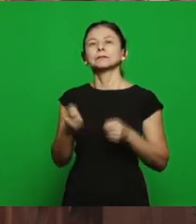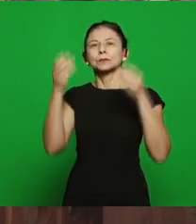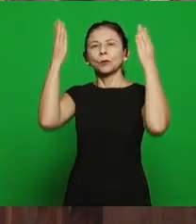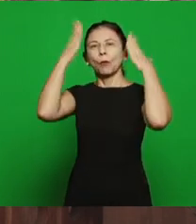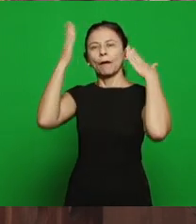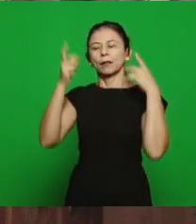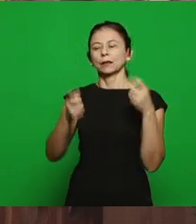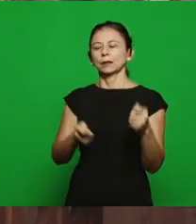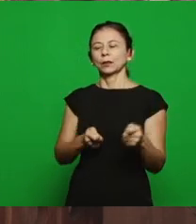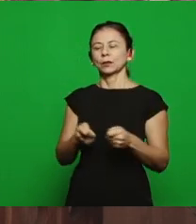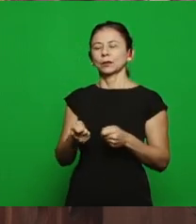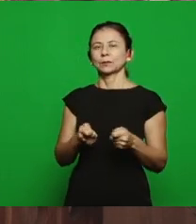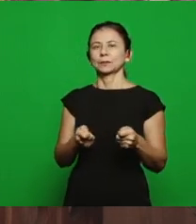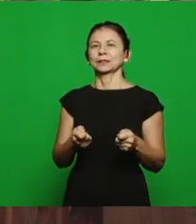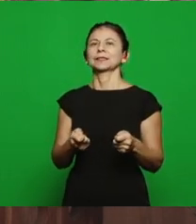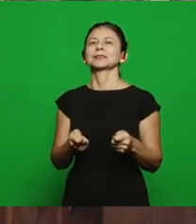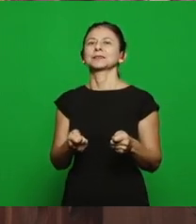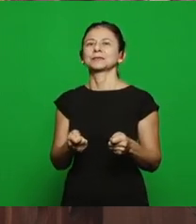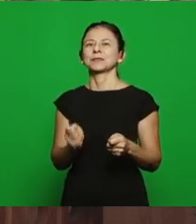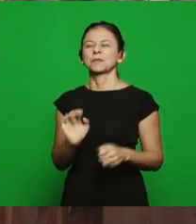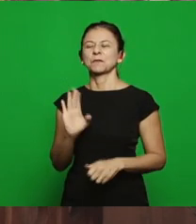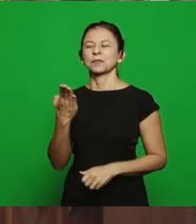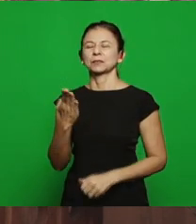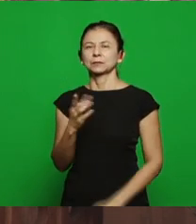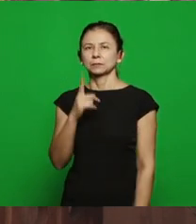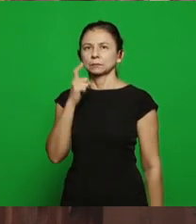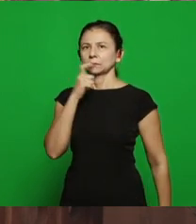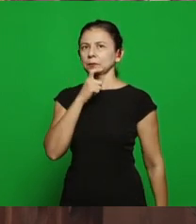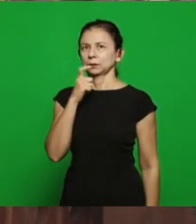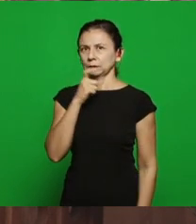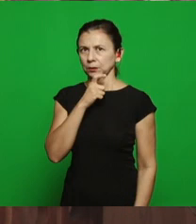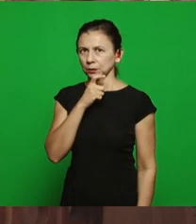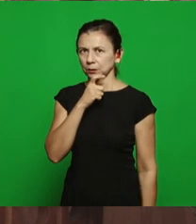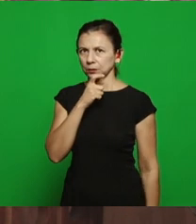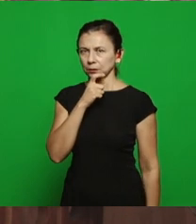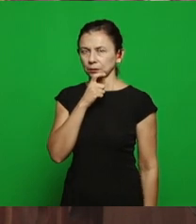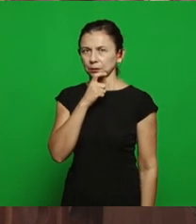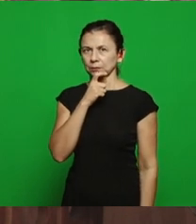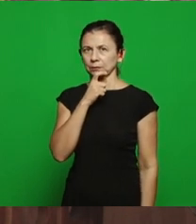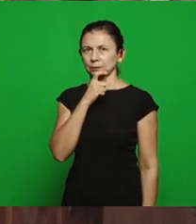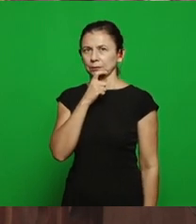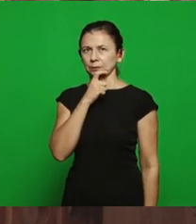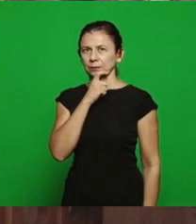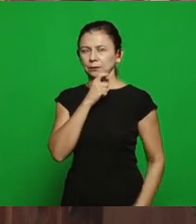the false prophecy, the lie, sexual immorality, everything